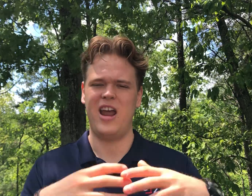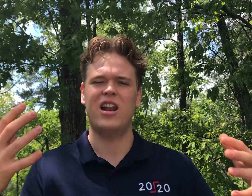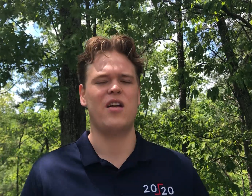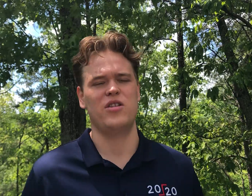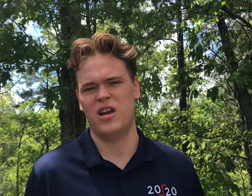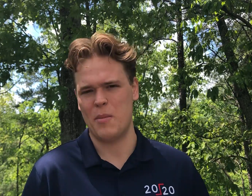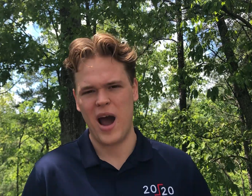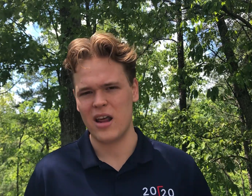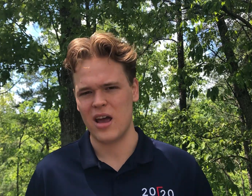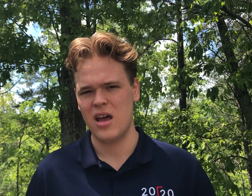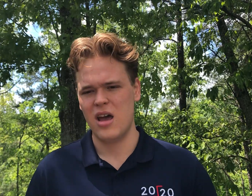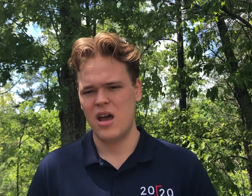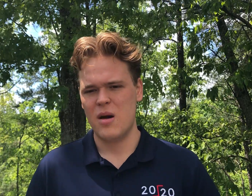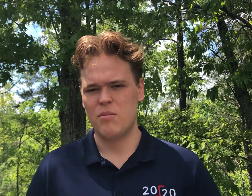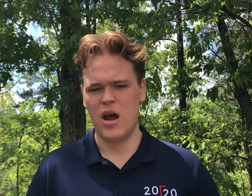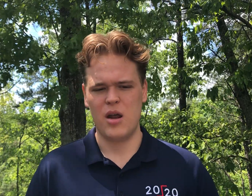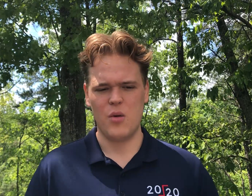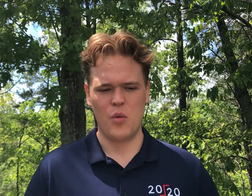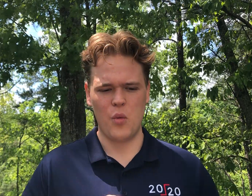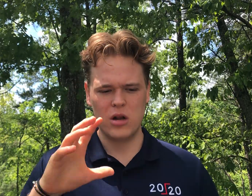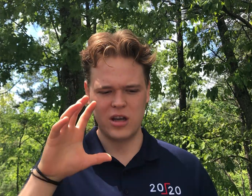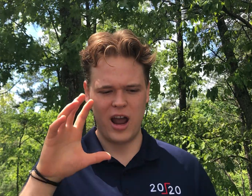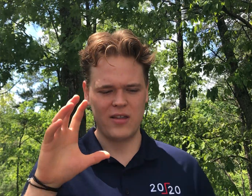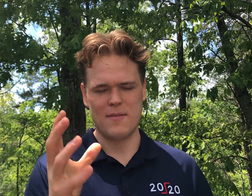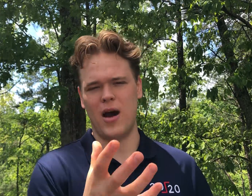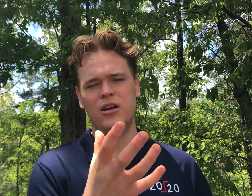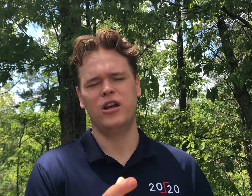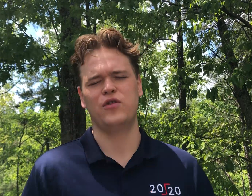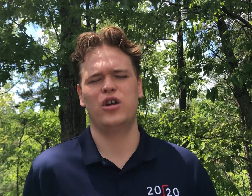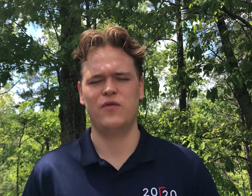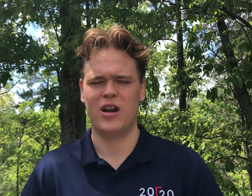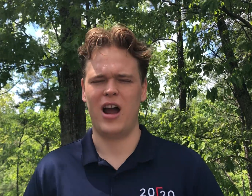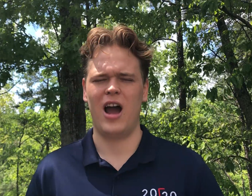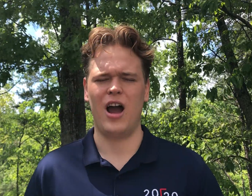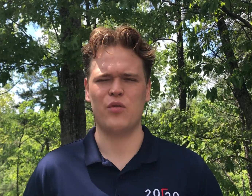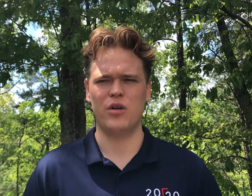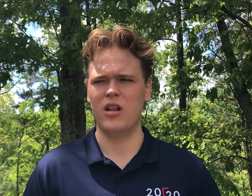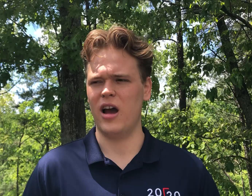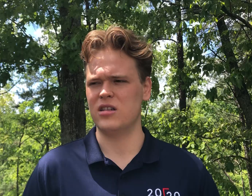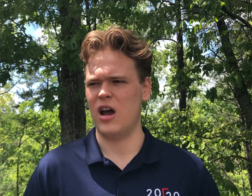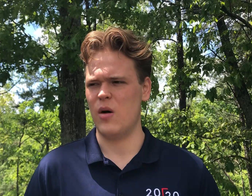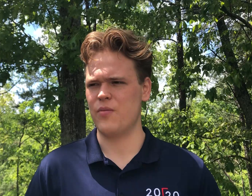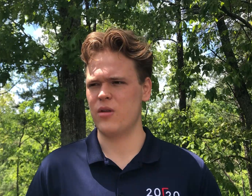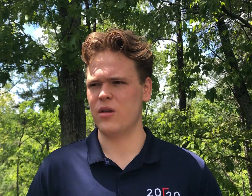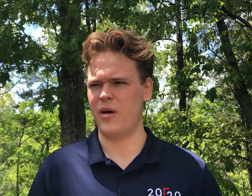I hated everything about it. But once I had that mindset shift and I realized that,